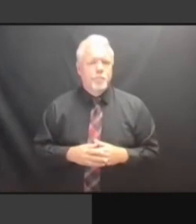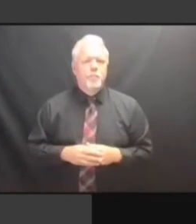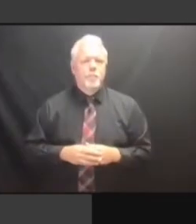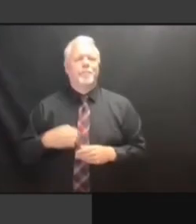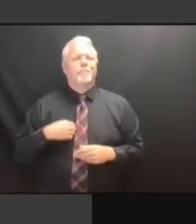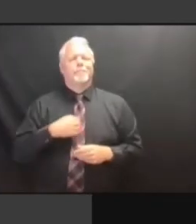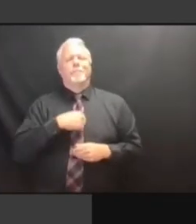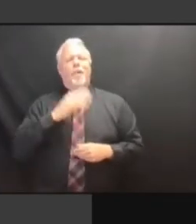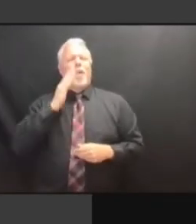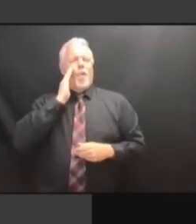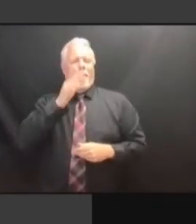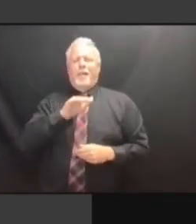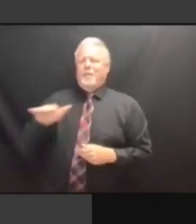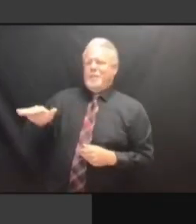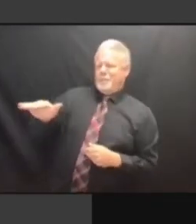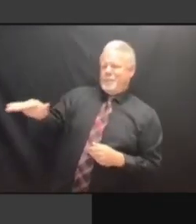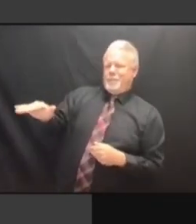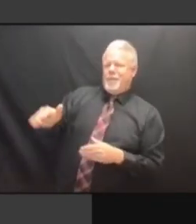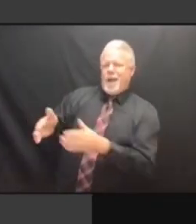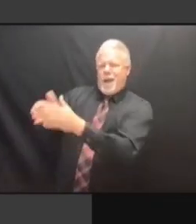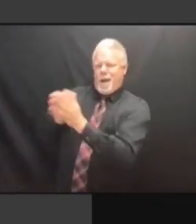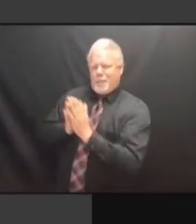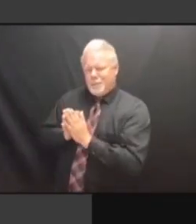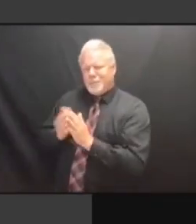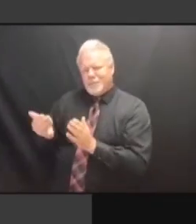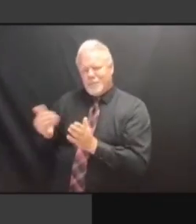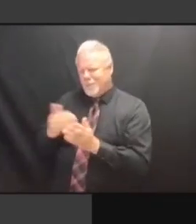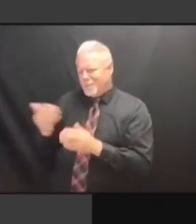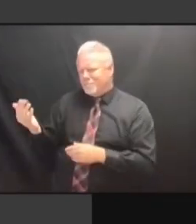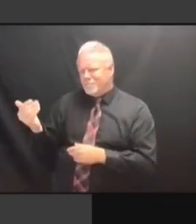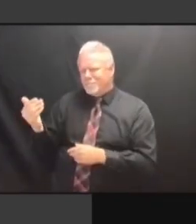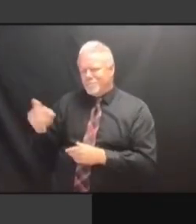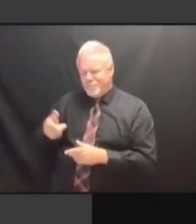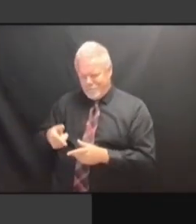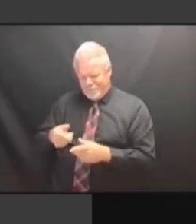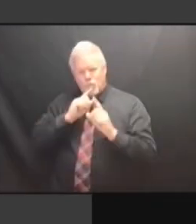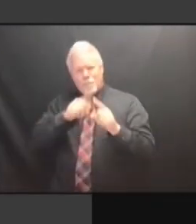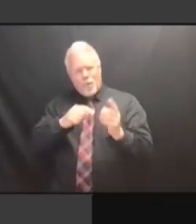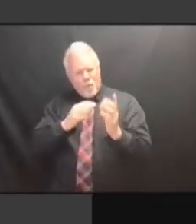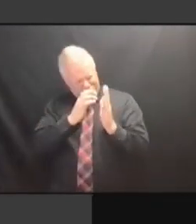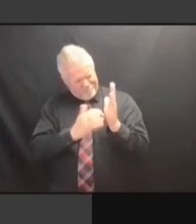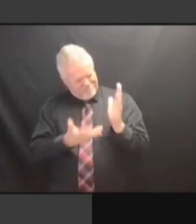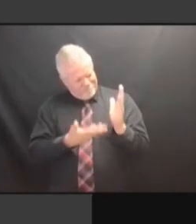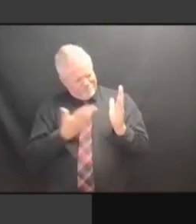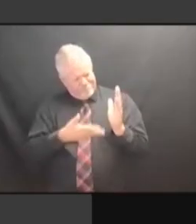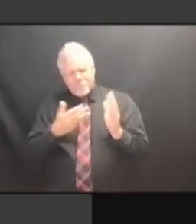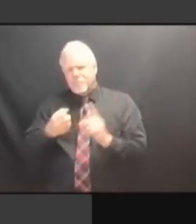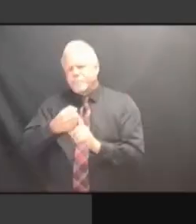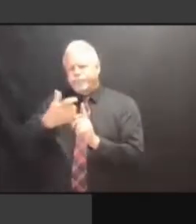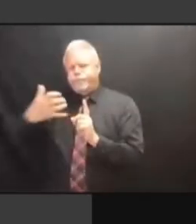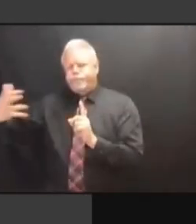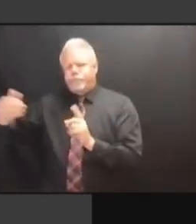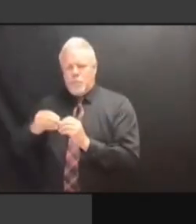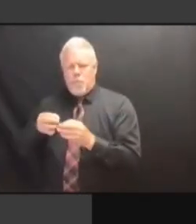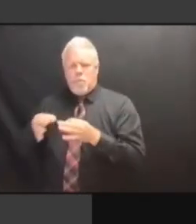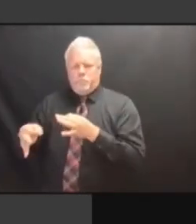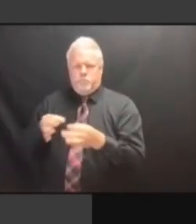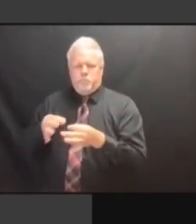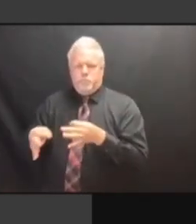REPORT. >> AND I DO ACCEPT THAT REPORT. >> AND I DO ACCEPT THAT THIS AND I DO ACCEPT THAT THIS AND I DO ACCEPT THAT THIS DOES AND I DO ACCEPT THAT THIS DOES NOT AND I DO ACCEPT THAT THIS DOES NOT AFFECT AND I DO ACCEPT THAT THIS DOES NOT AFFECT THE AND I DO ACCEPT THAT THIS DOES NOT AFFECT THE OUTCOME AND I DO ACCEPT THAT THIS DOES NOT AFFECT THE OUTCOME OF DOES NOT AFFECT THE OUTCOME OF DOES NOT AFFECT THE OUTCOME OF ANY DOES NOT AFFECT THE OUTCOME OF ANY CONTEST. ANY CONTEST. ANY CONTEST. IT ANY CONTEST. IT IS ANY CONTEST. IT IS SIMPLY ANY CONTEST. IT IS SIMPLY A ANY CONTEST. IT IS SIMPLY A MATTER ANY CONTEST. IT IS SIMPLY A MATTER OF IT IS SIMPLY A MATTER OF IT IS SIMPLY A MATTER OF EVALUATING IT IS SIMPLY A MATTER OF EVALUATING WHETHER